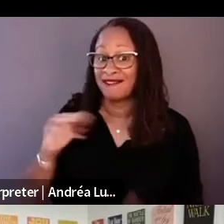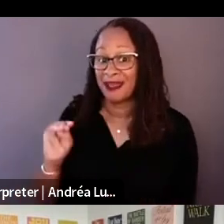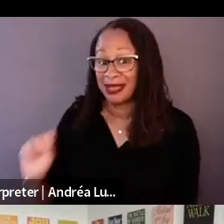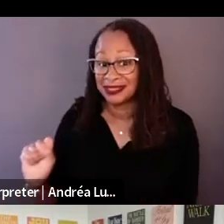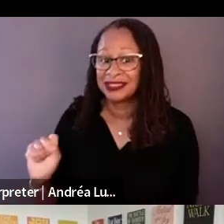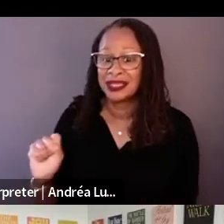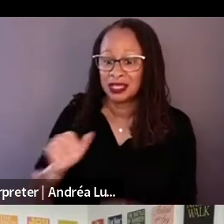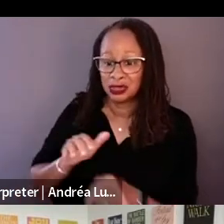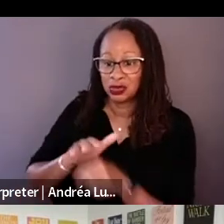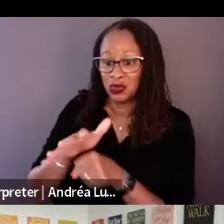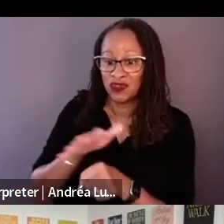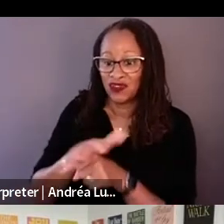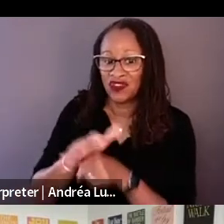Is that accurate?